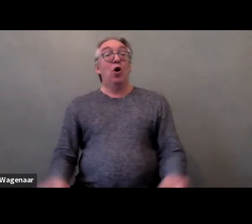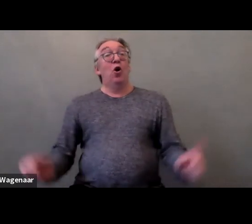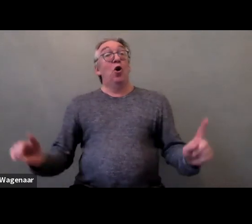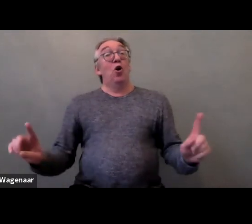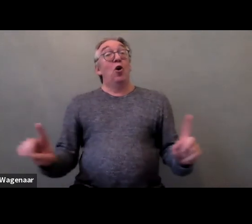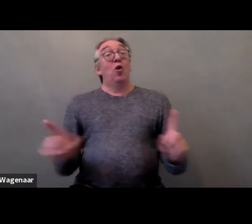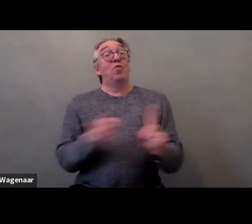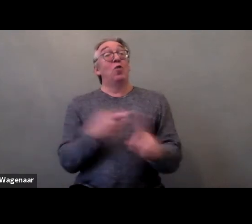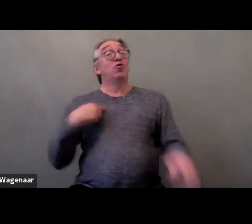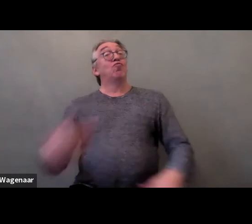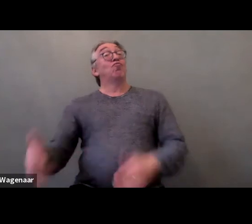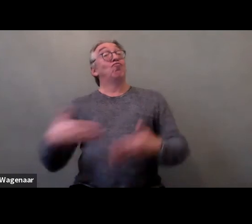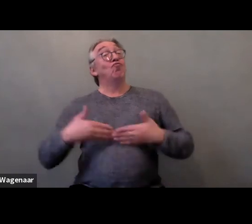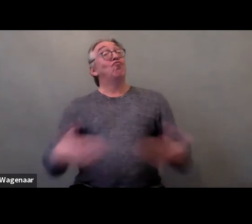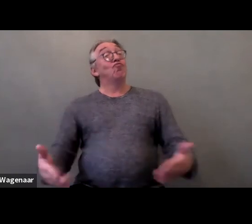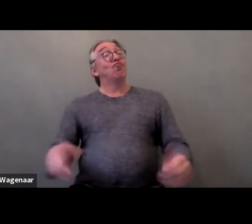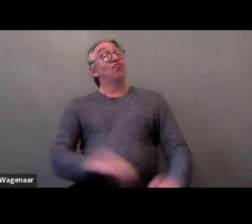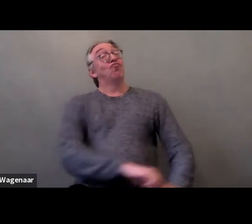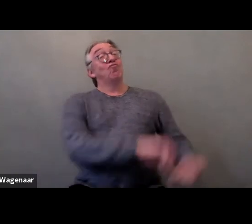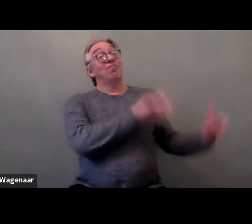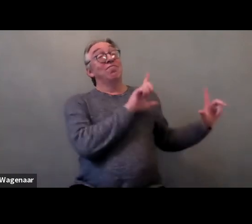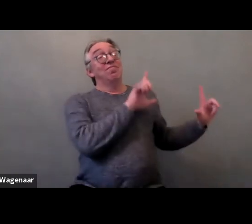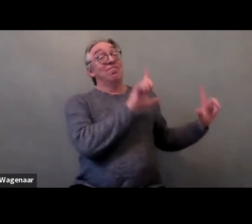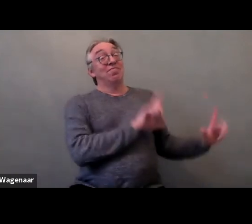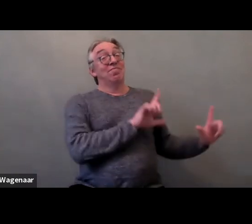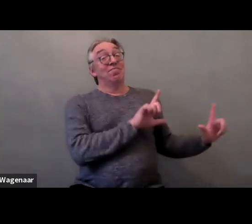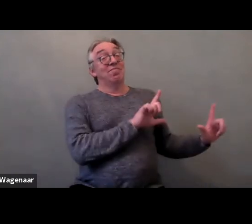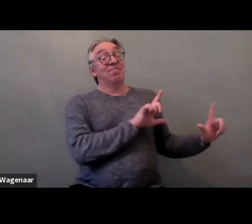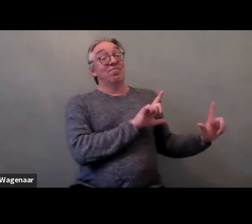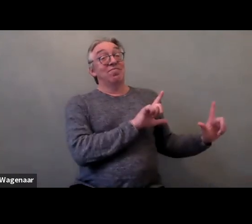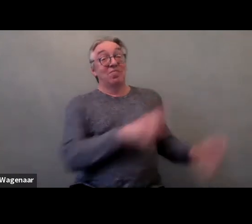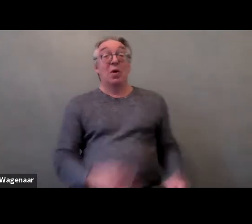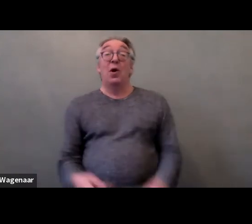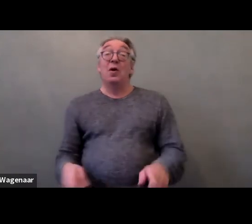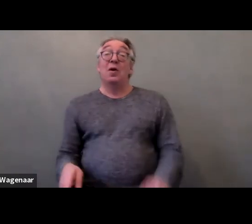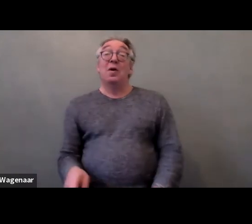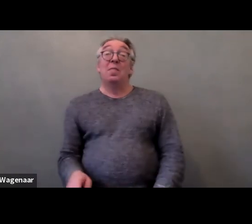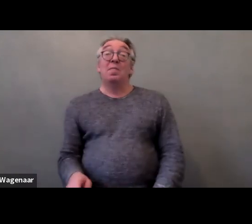Like the persons before me, especially the person before me sais